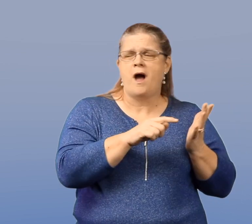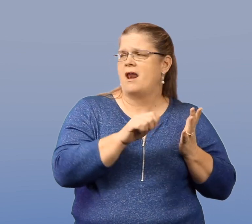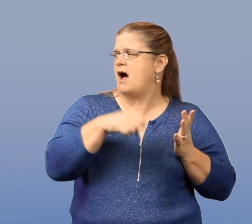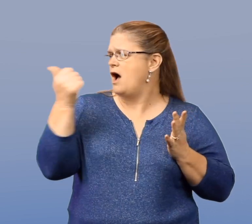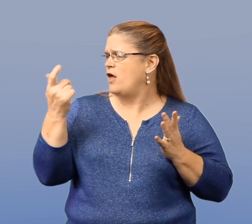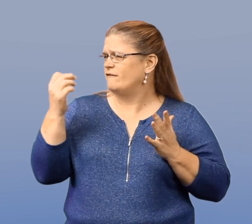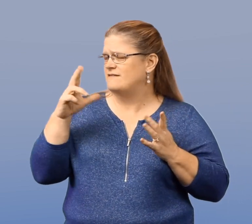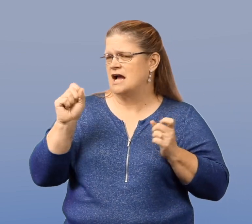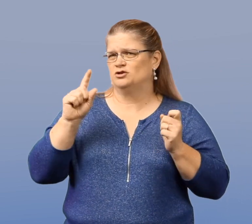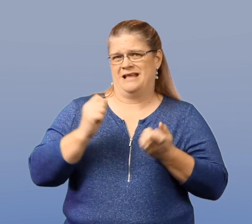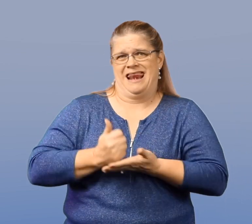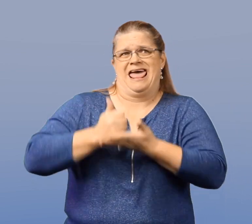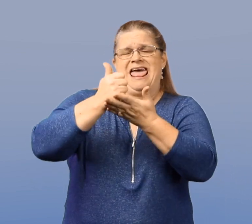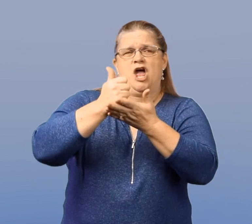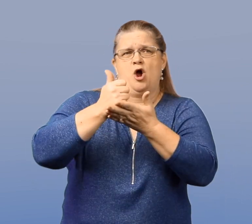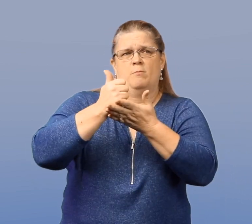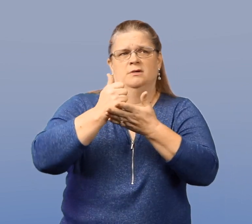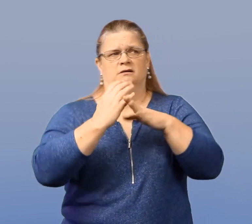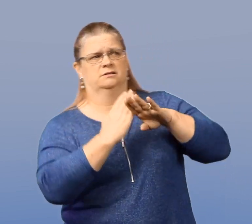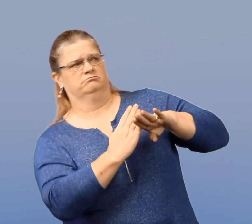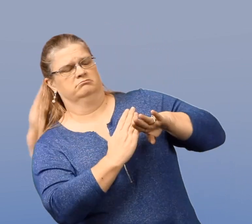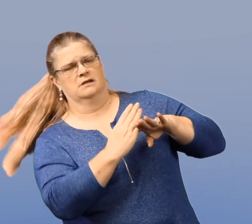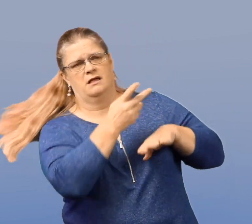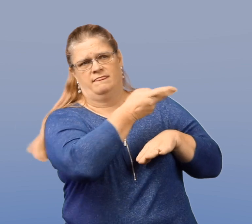But what are the factors that can help prevent those from escalating?